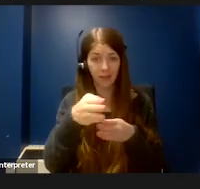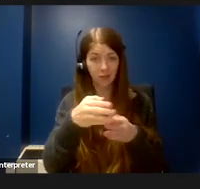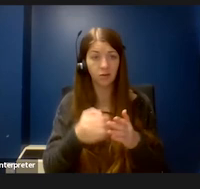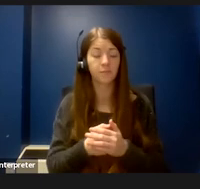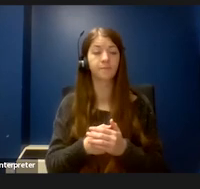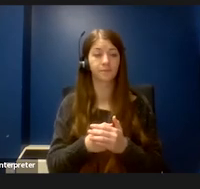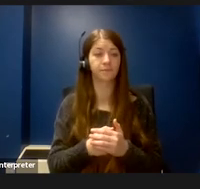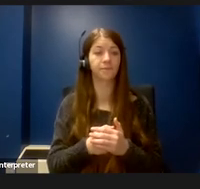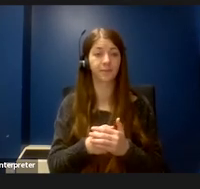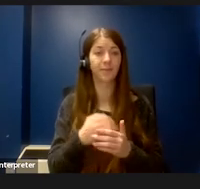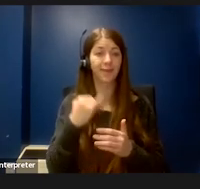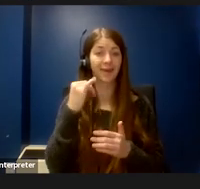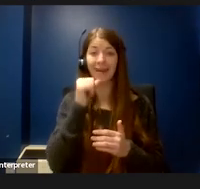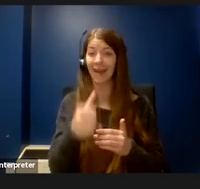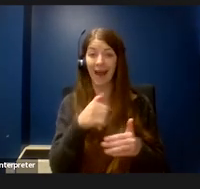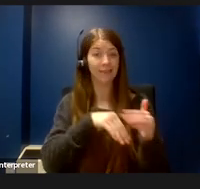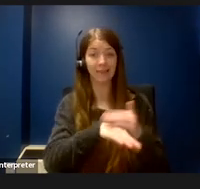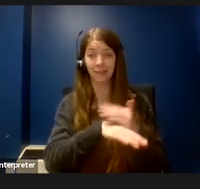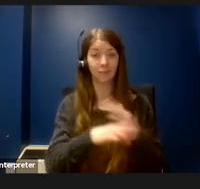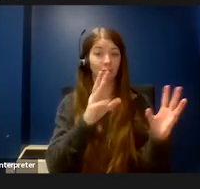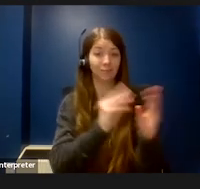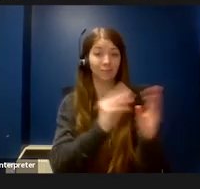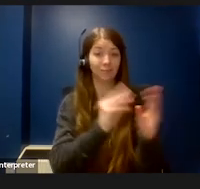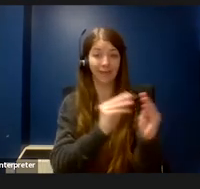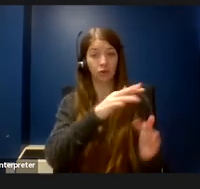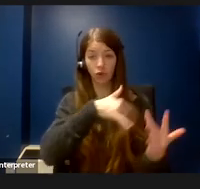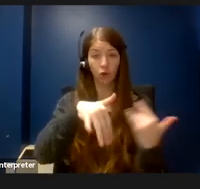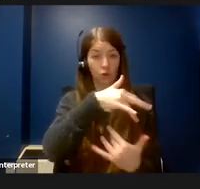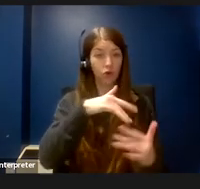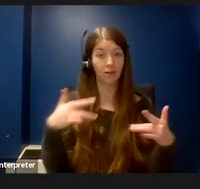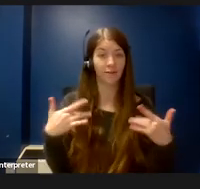meetings and social events can prevent people with disabilities from making progress.